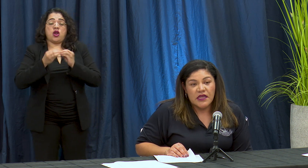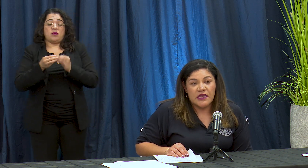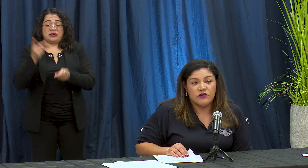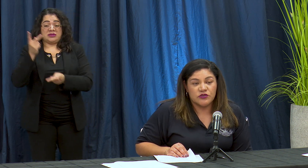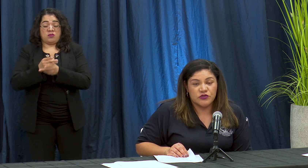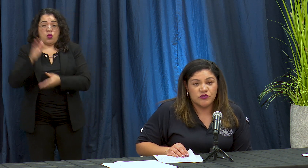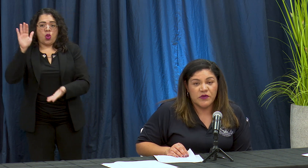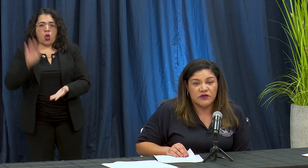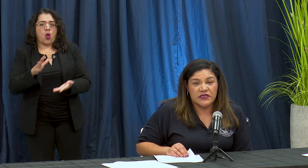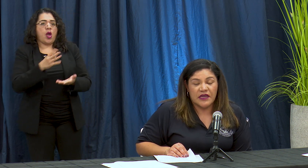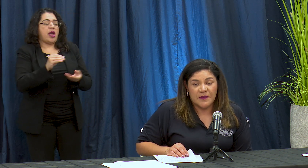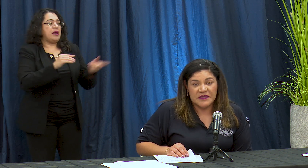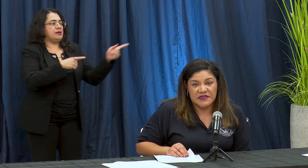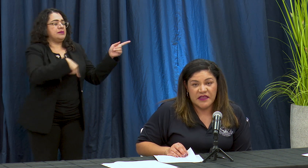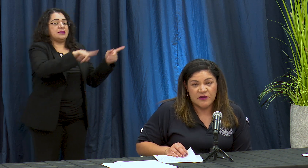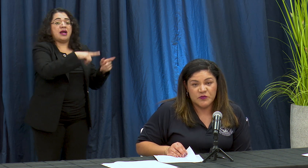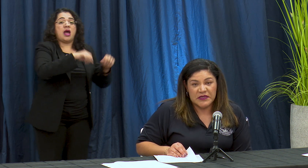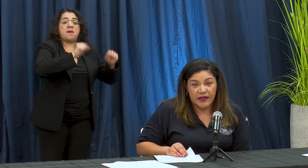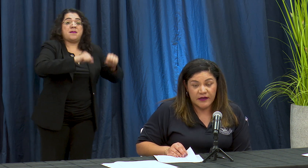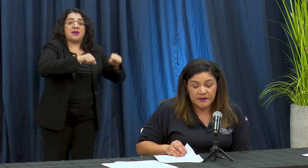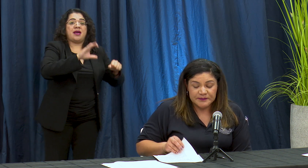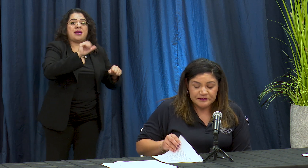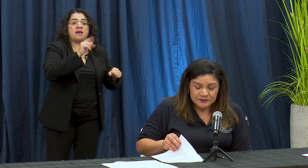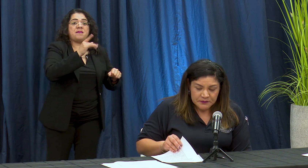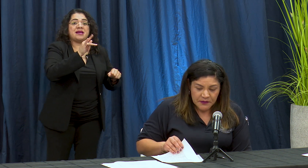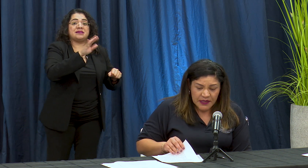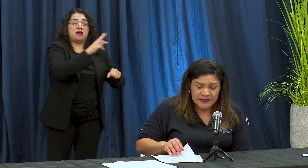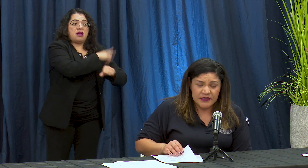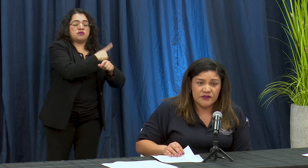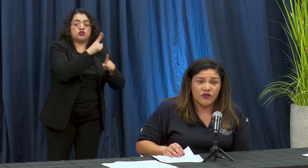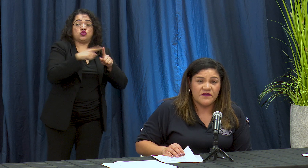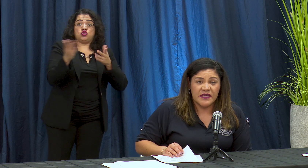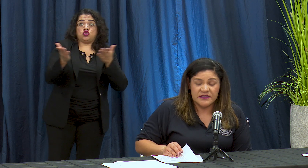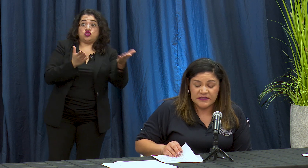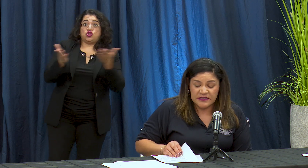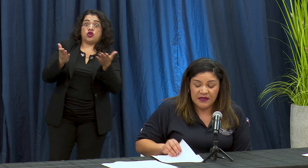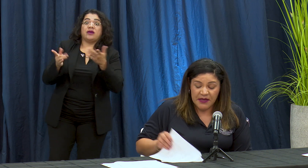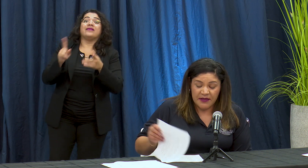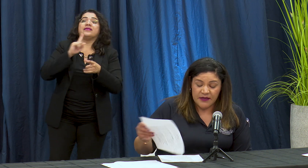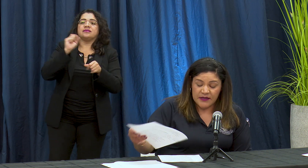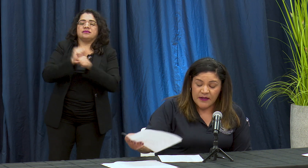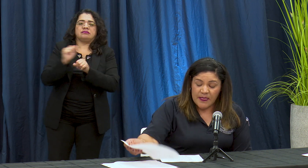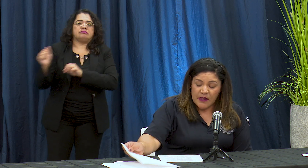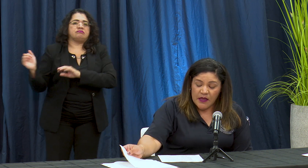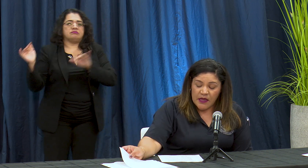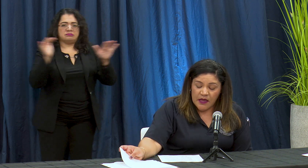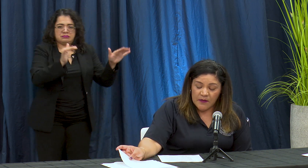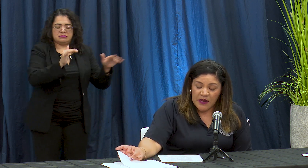yo Stroh's números de la capacidad a hospital este es toda vias saya Baja la